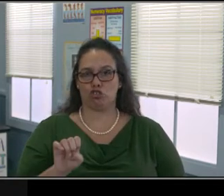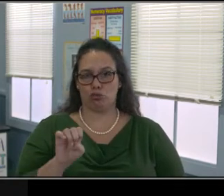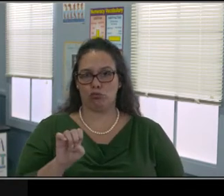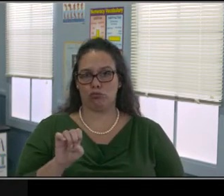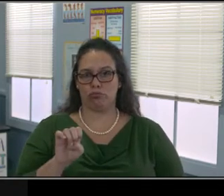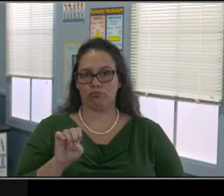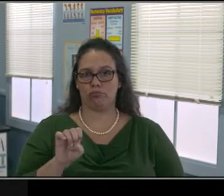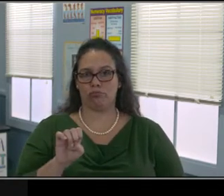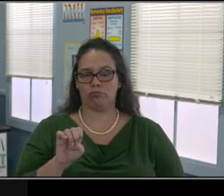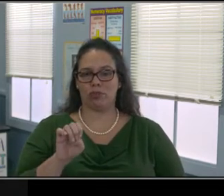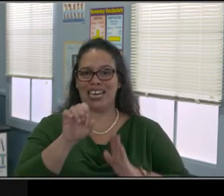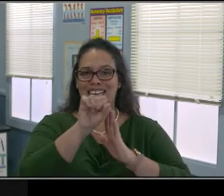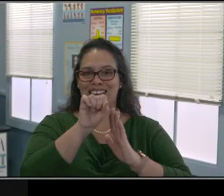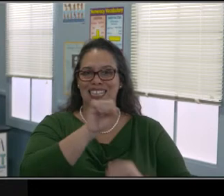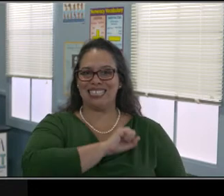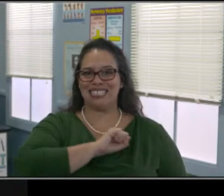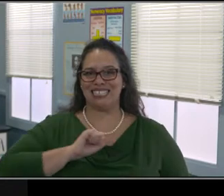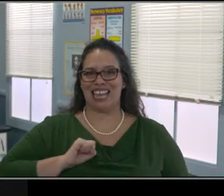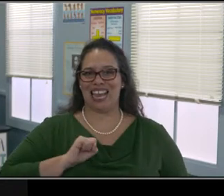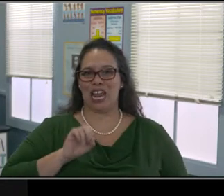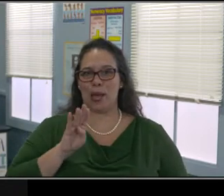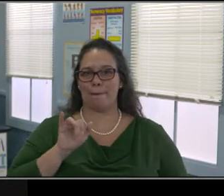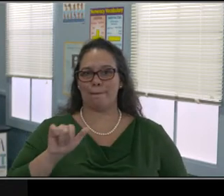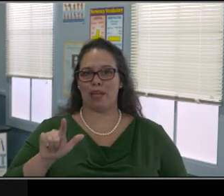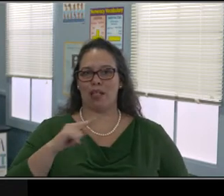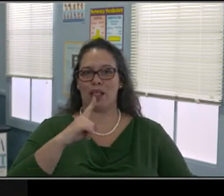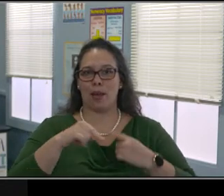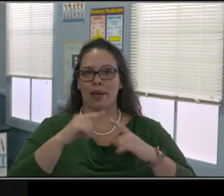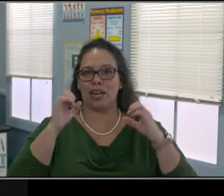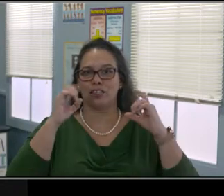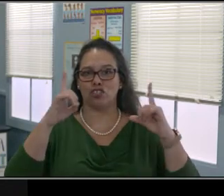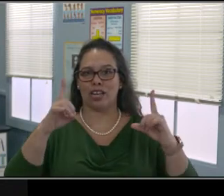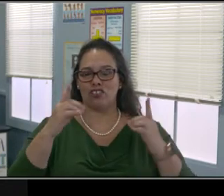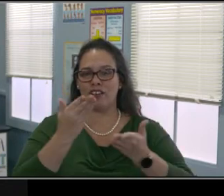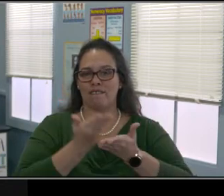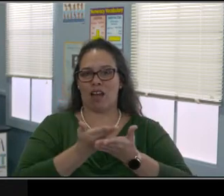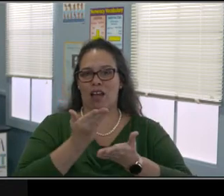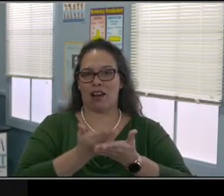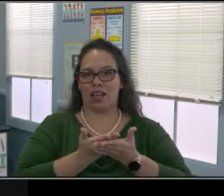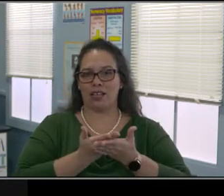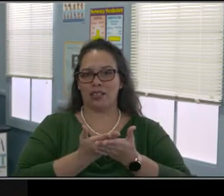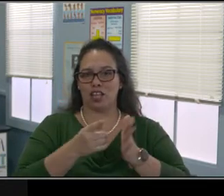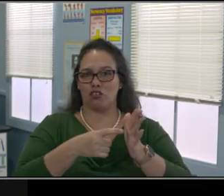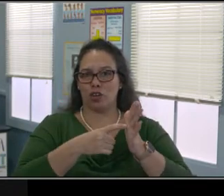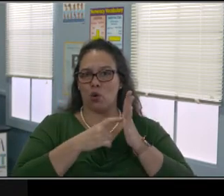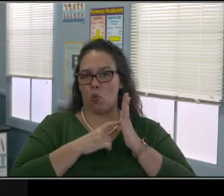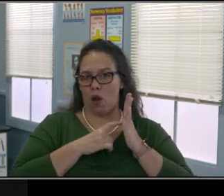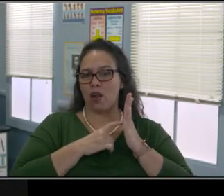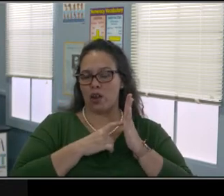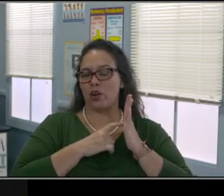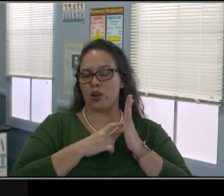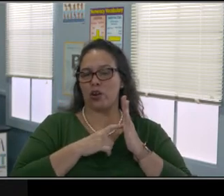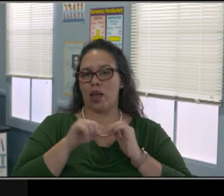is it really gives us a roadmap for teams to develop that based on each individual student's needs